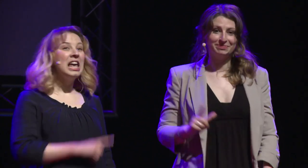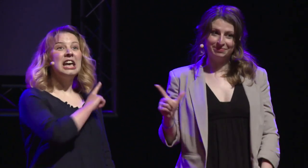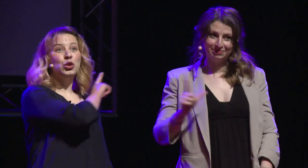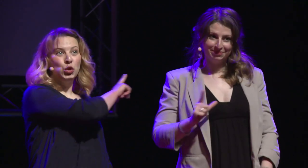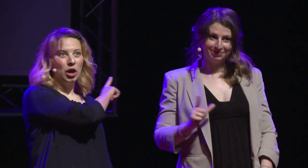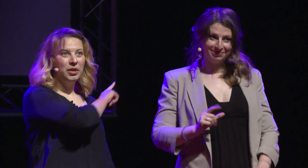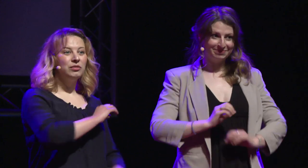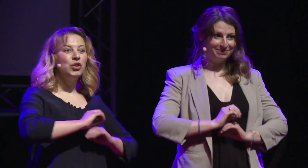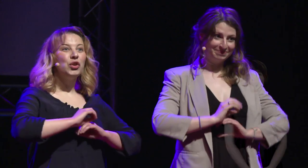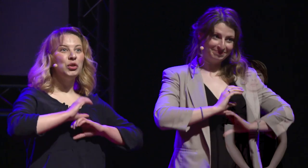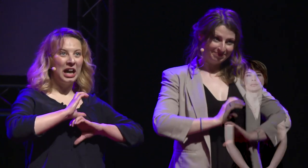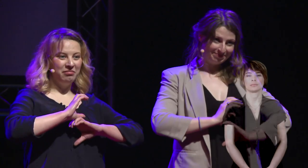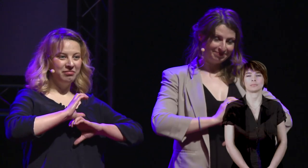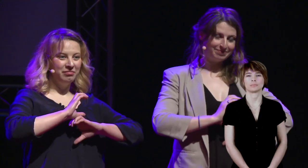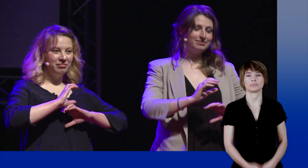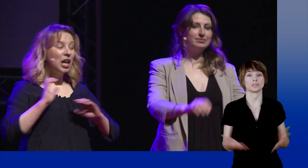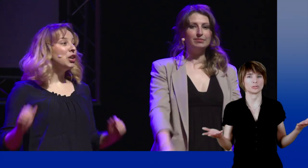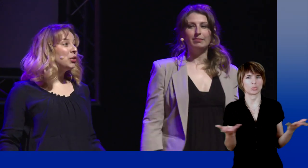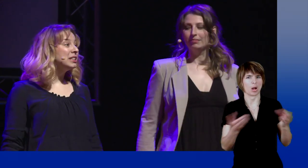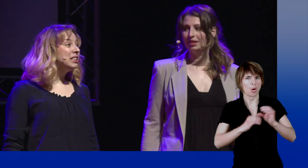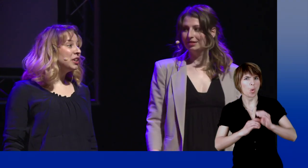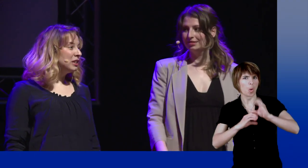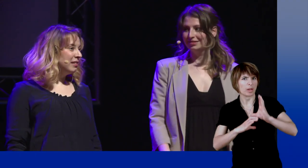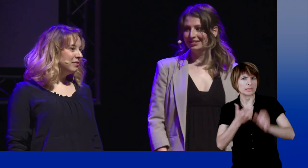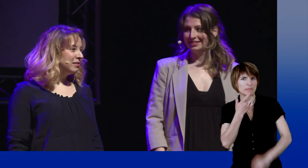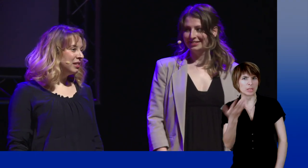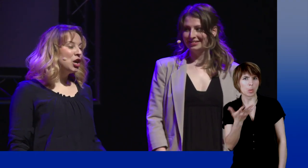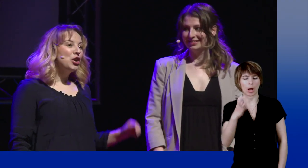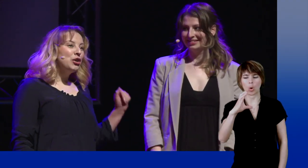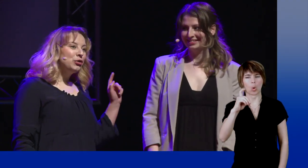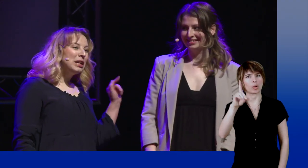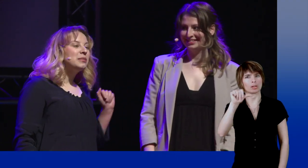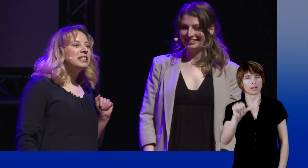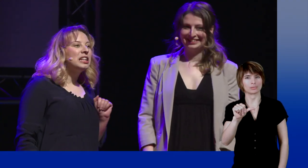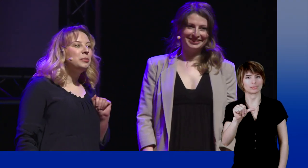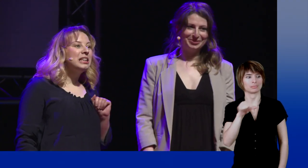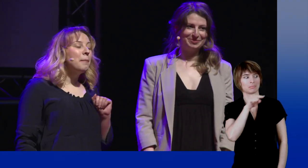And we are CODA. What does CODA mean? I'll let my sister explain,